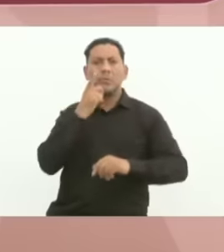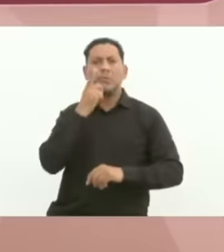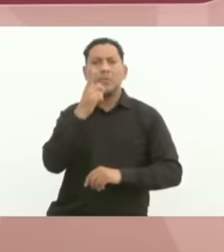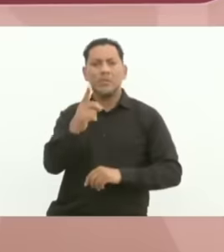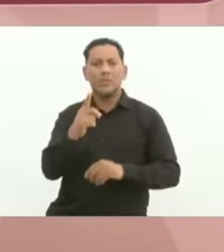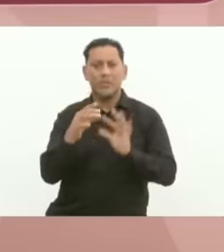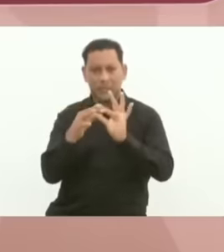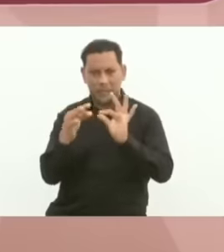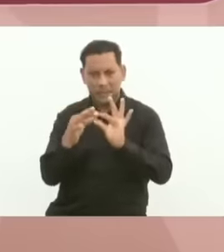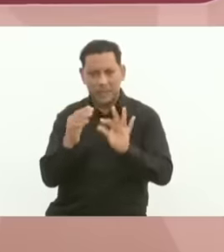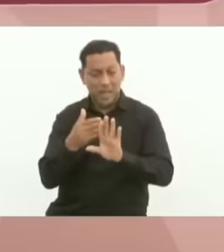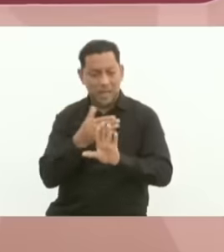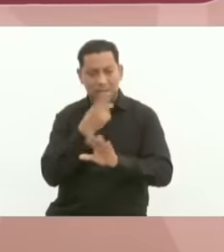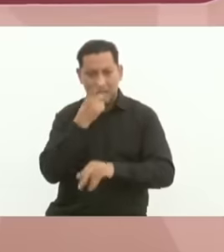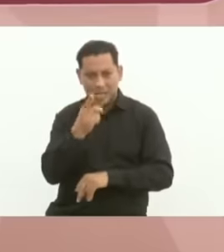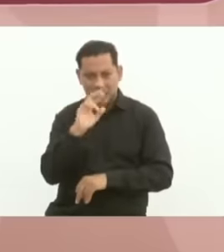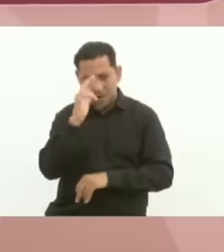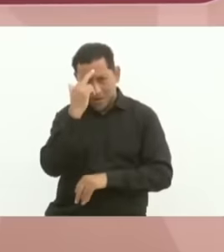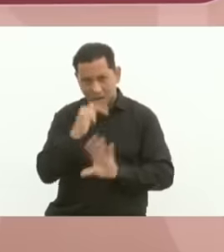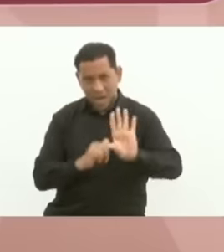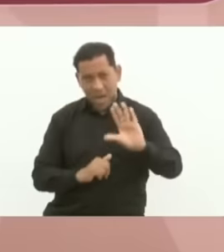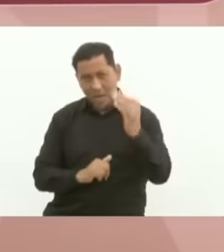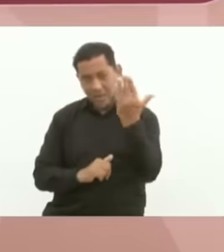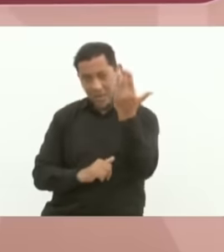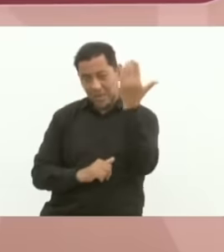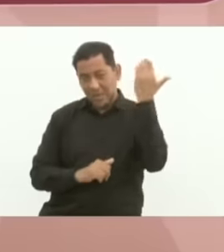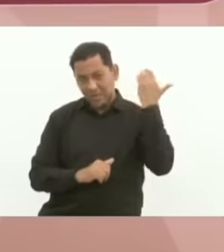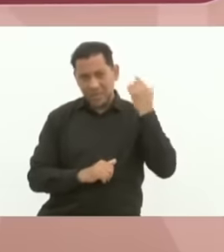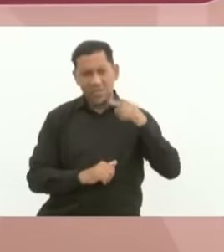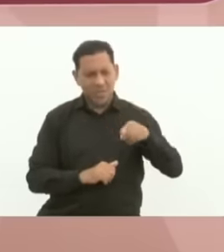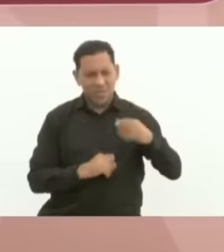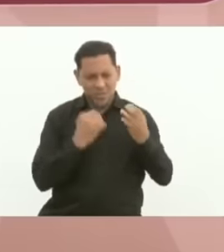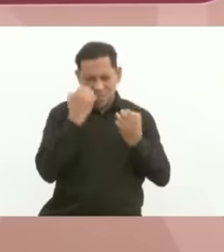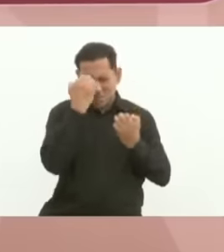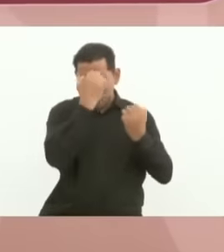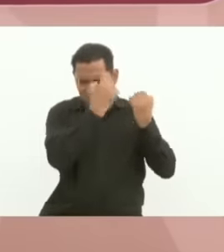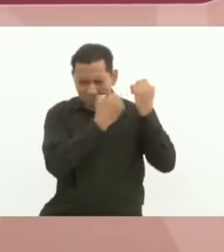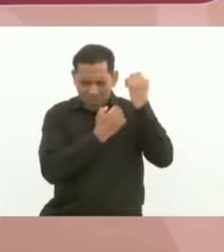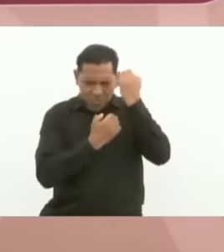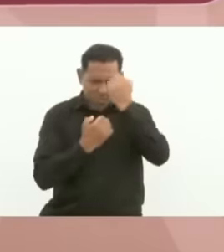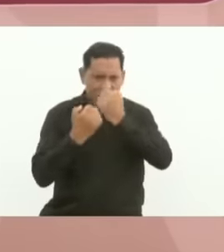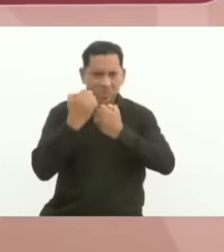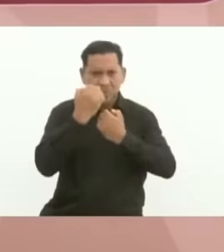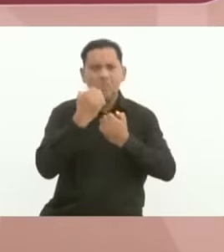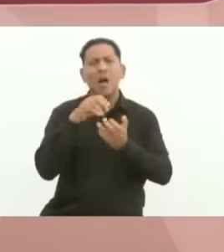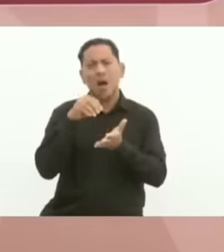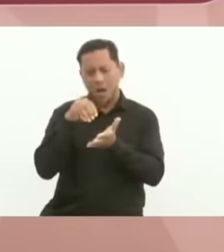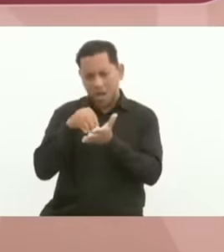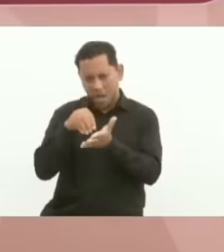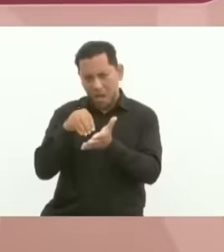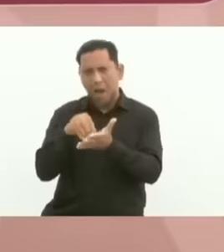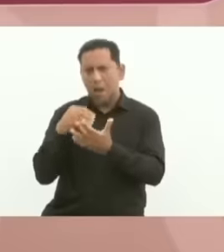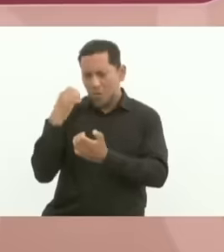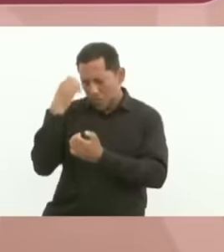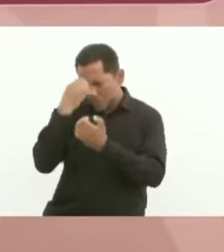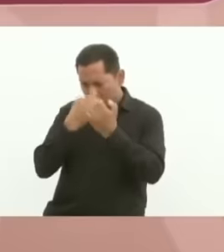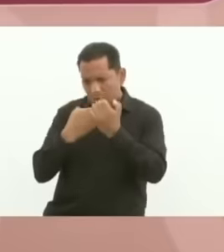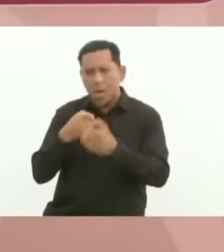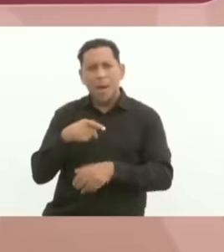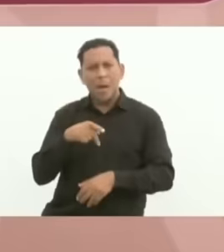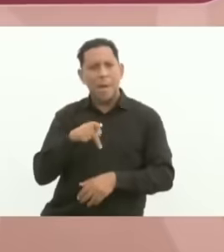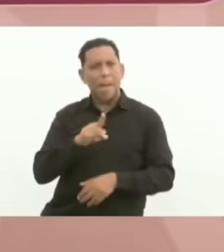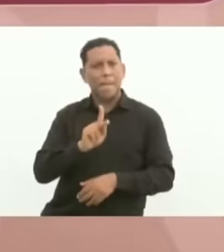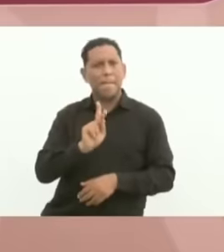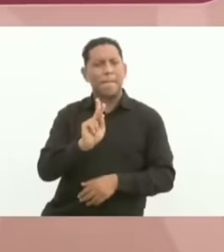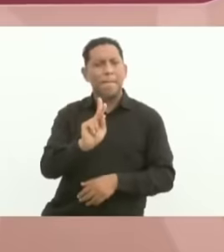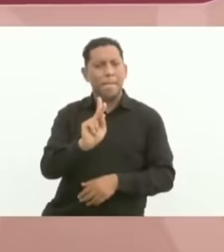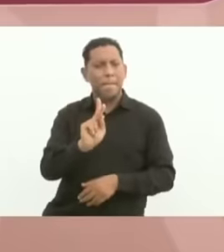that in the past analyzes were made that are still being made, but that does not mean they define They called it